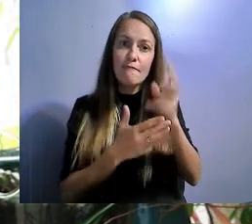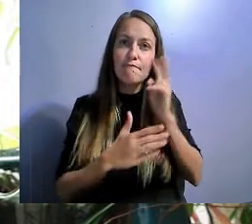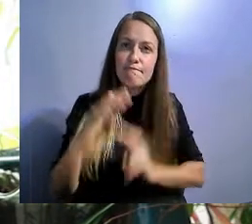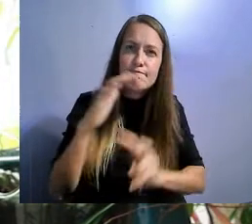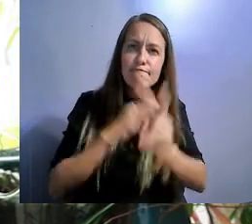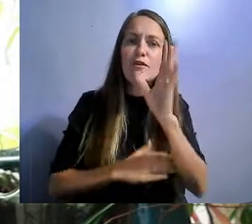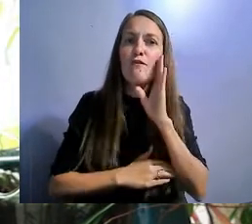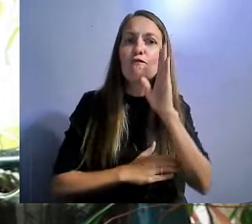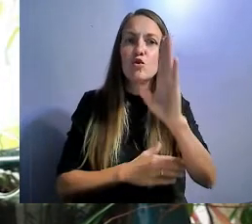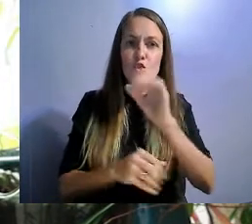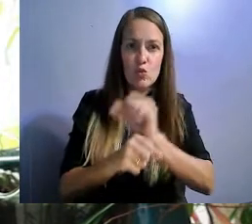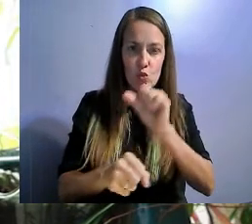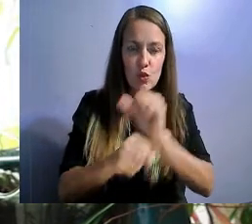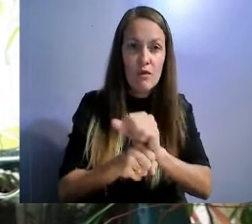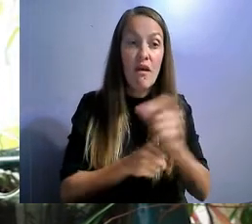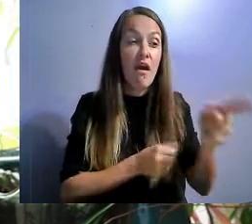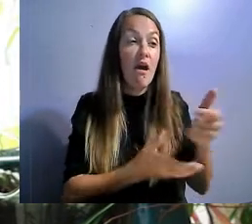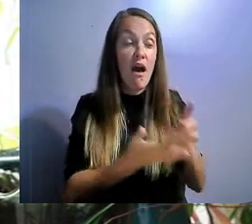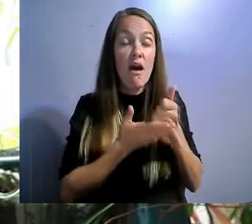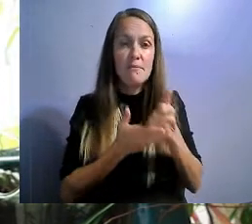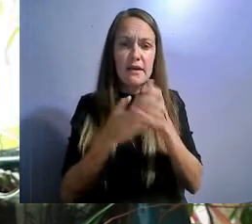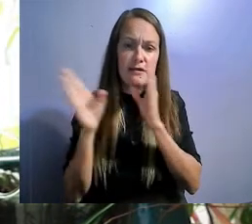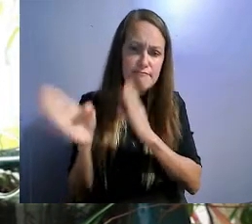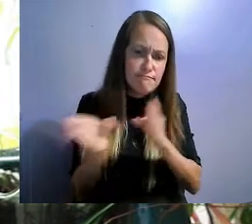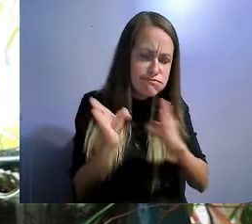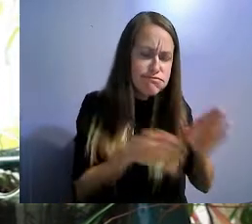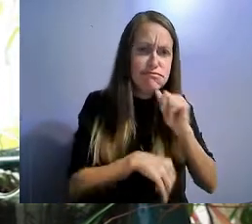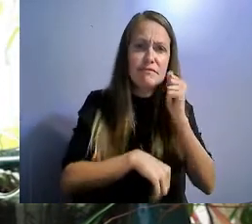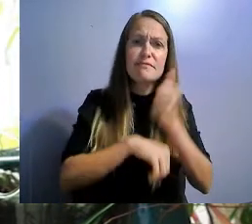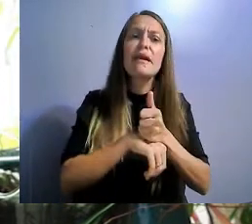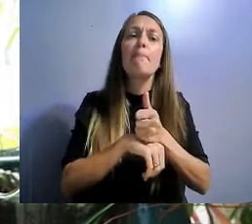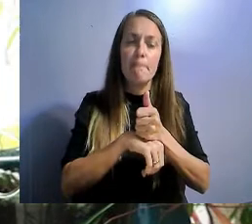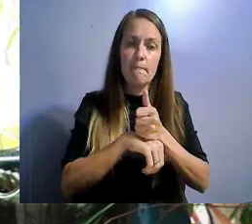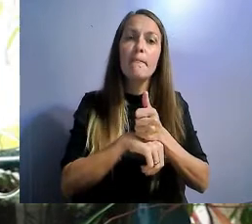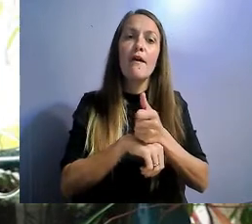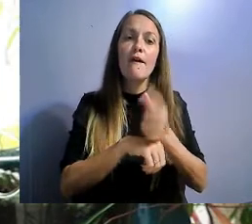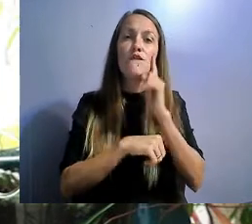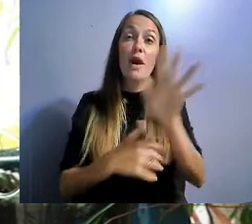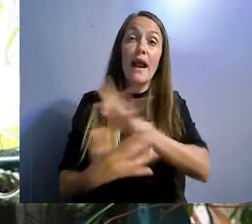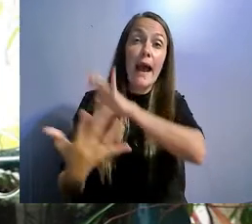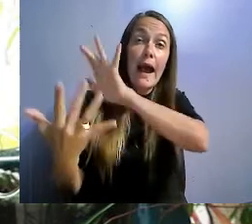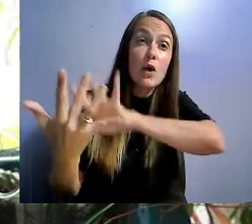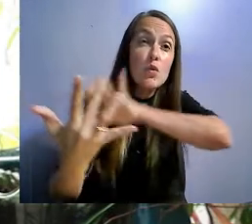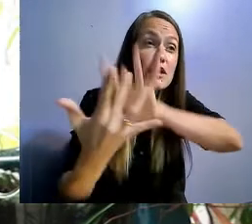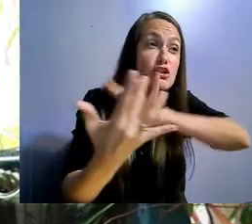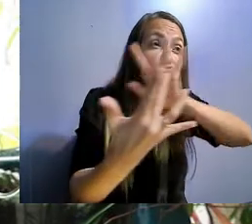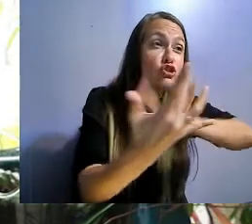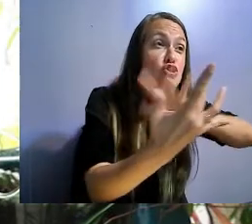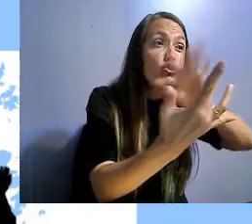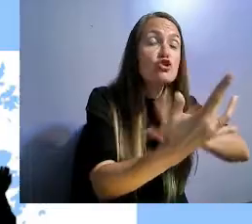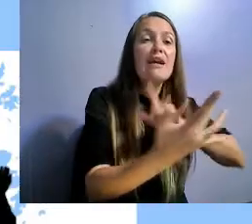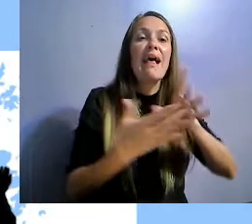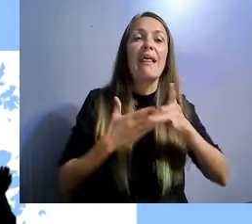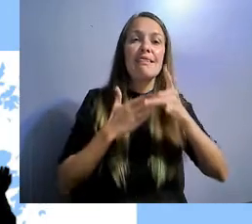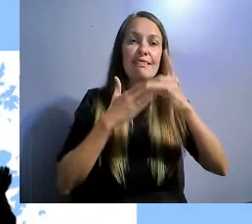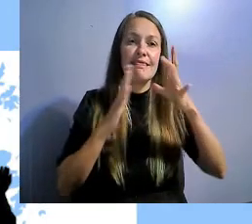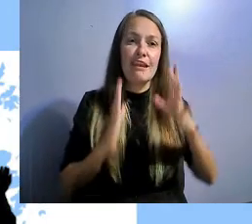an outreach and leadership training program for youth and college age students.